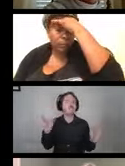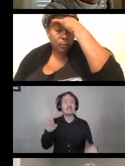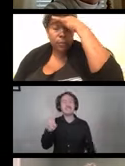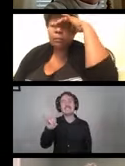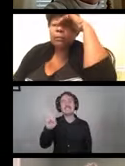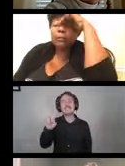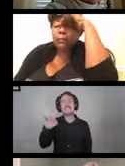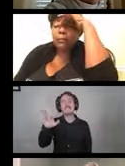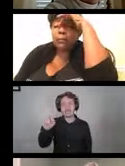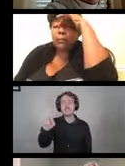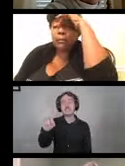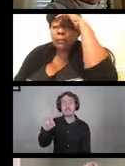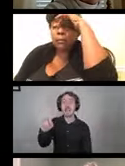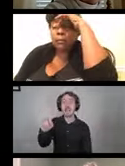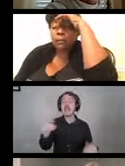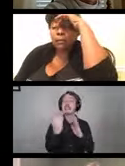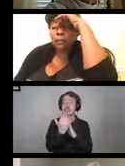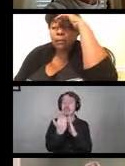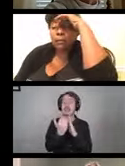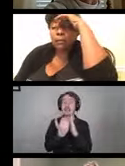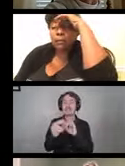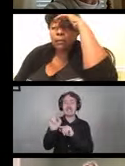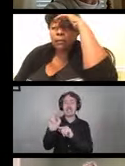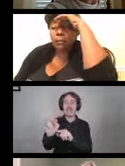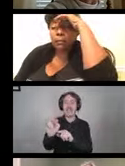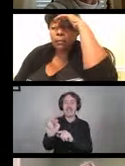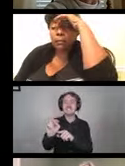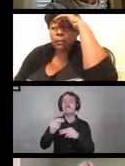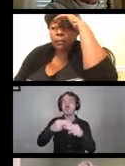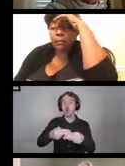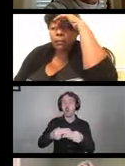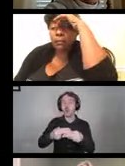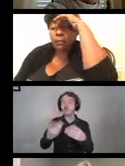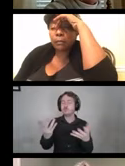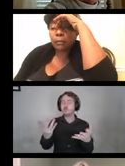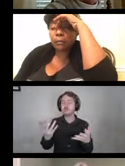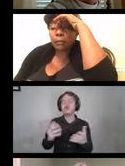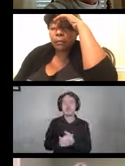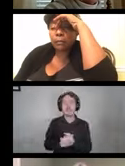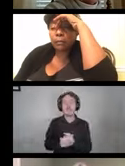List N is what they call it. It's a list of standards of products.